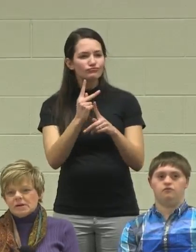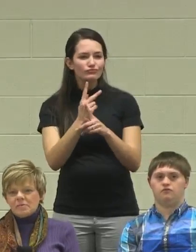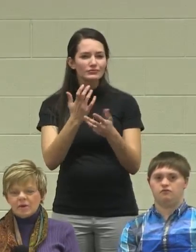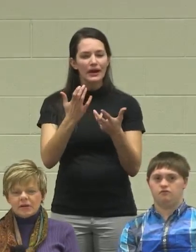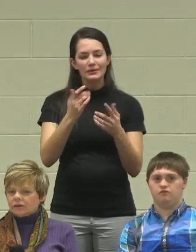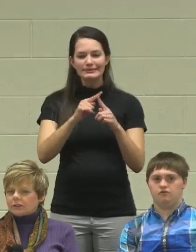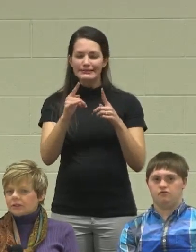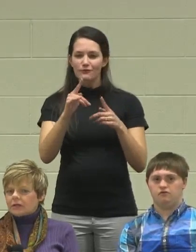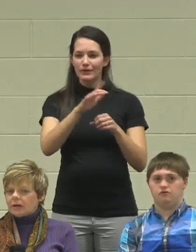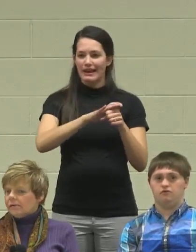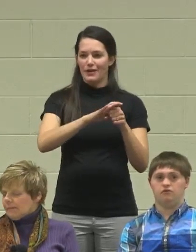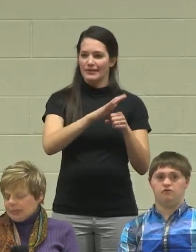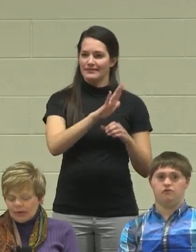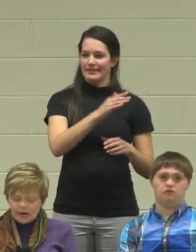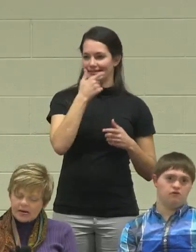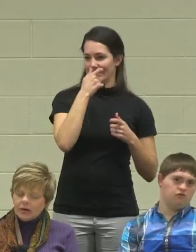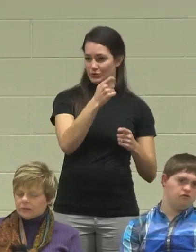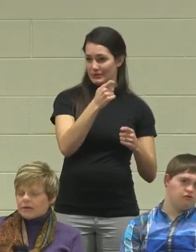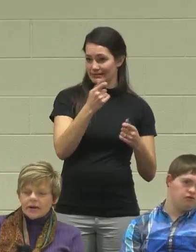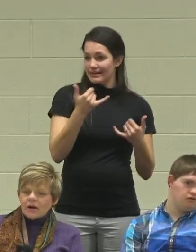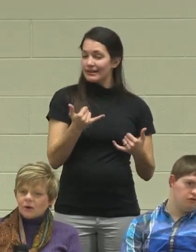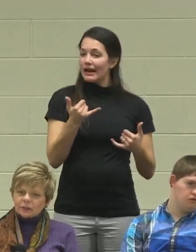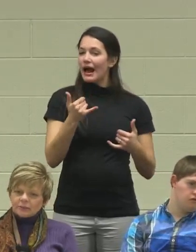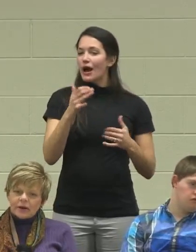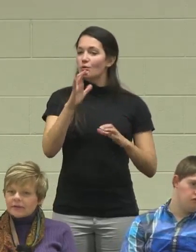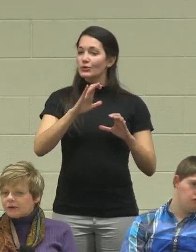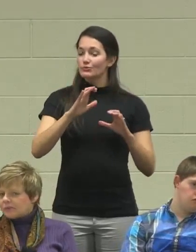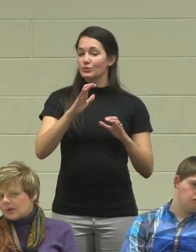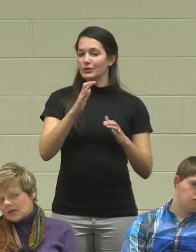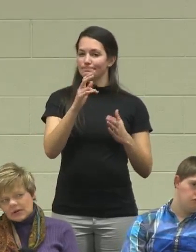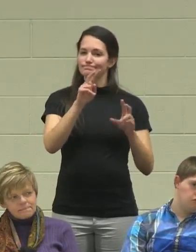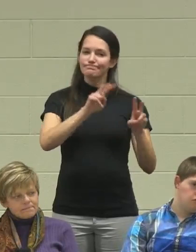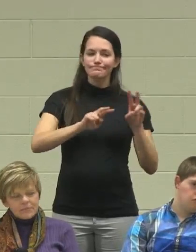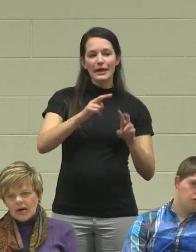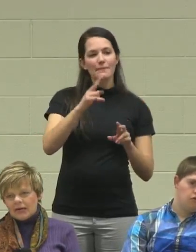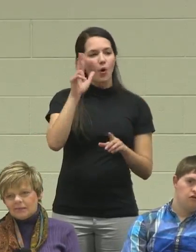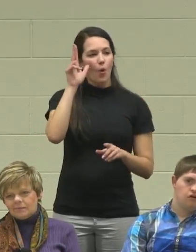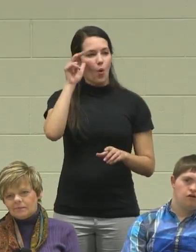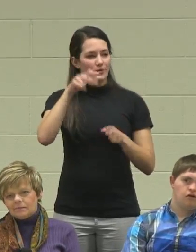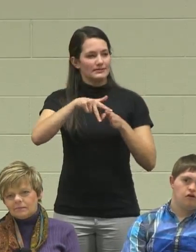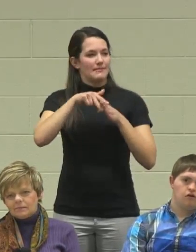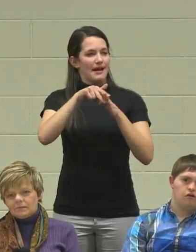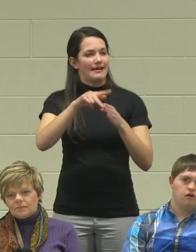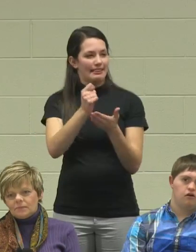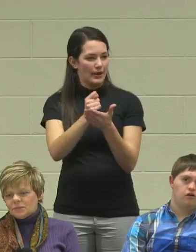that he might be interested in. Right now, we're looking at horseback therapy,